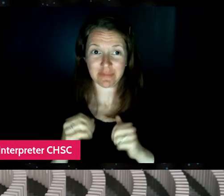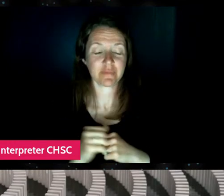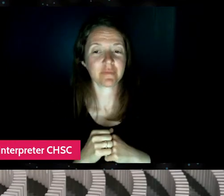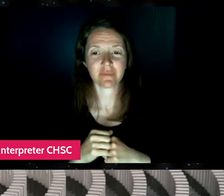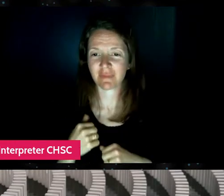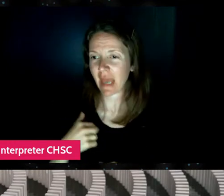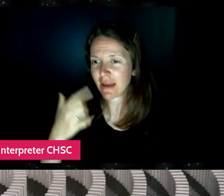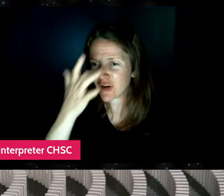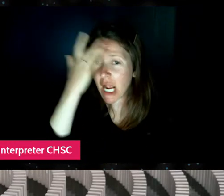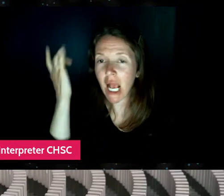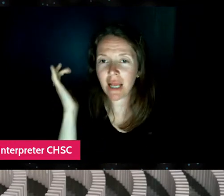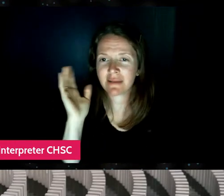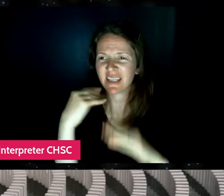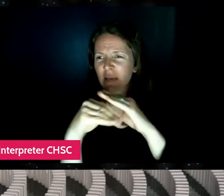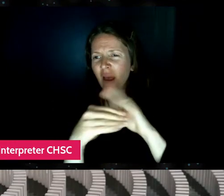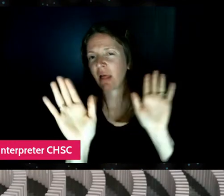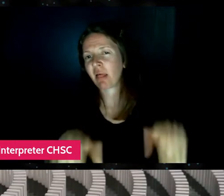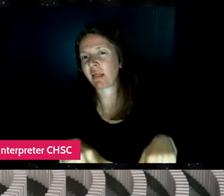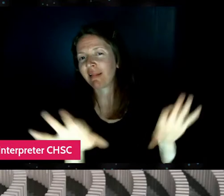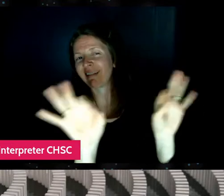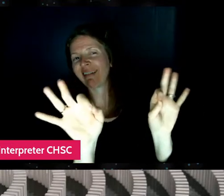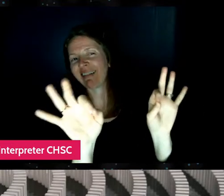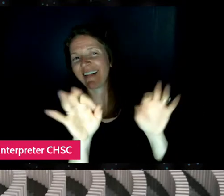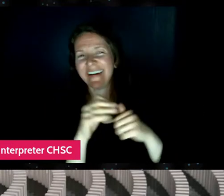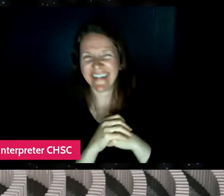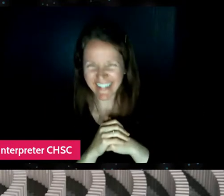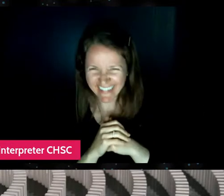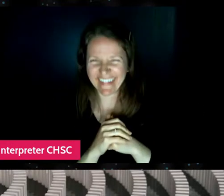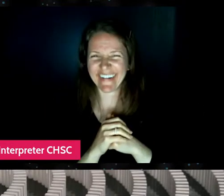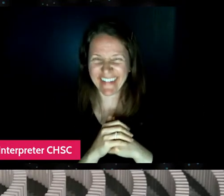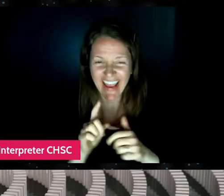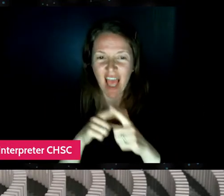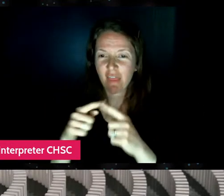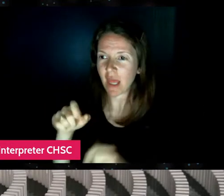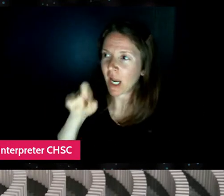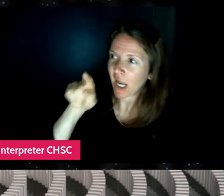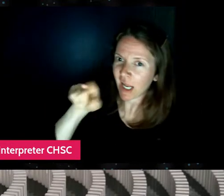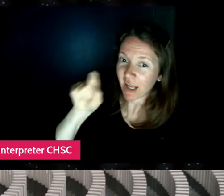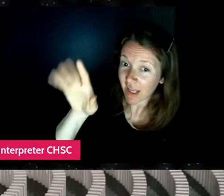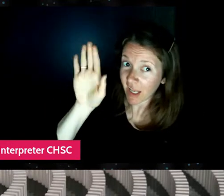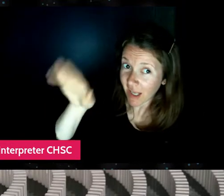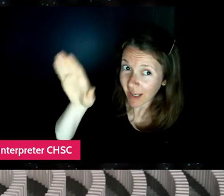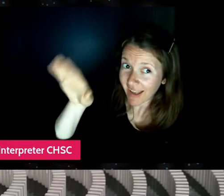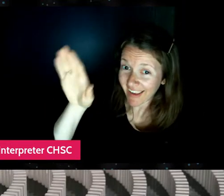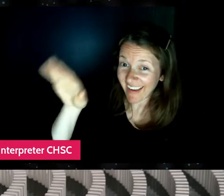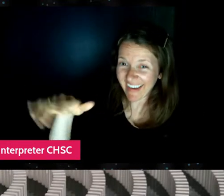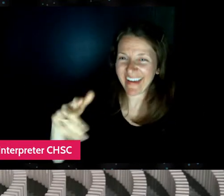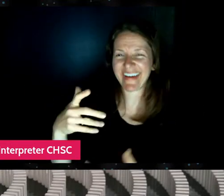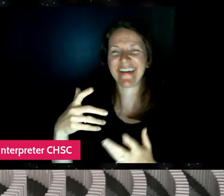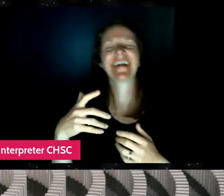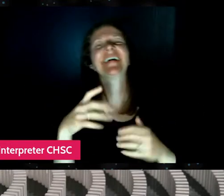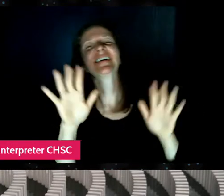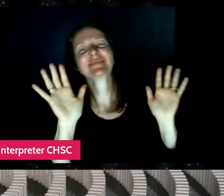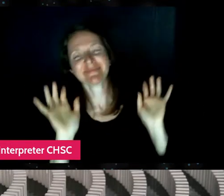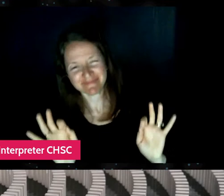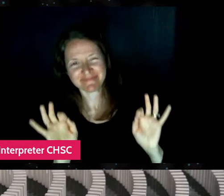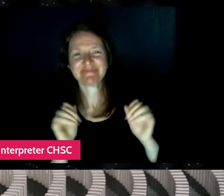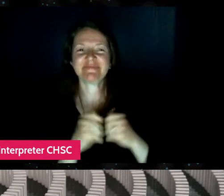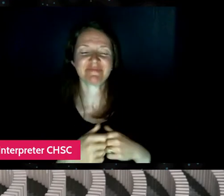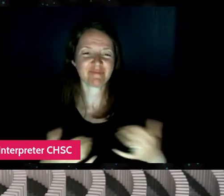about email for a little bit. And then you he had to email me again to be like, "Hey, just following up." And then we, like, we got on a call.